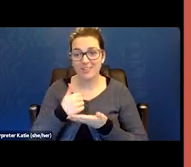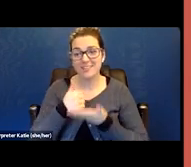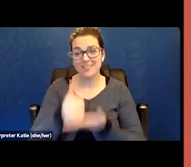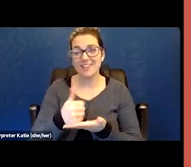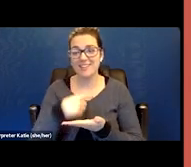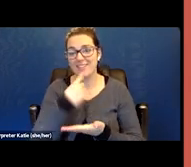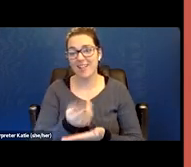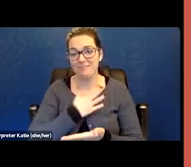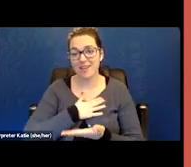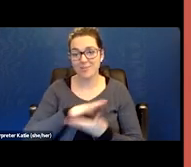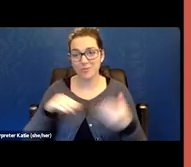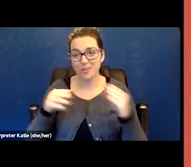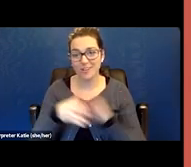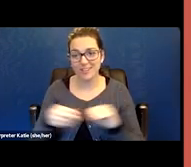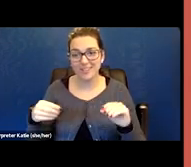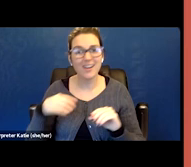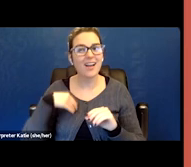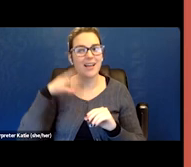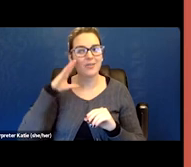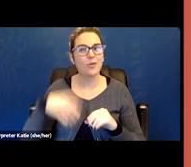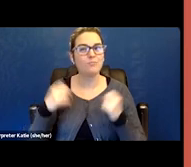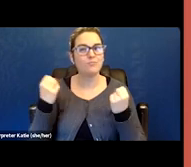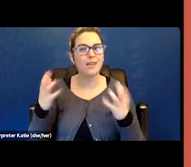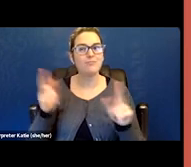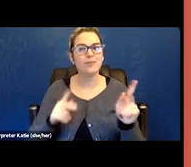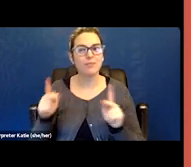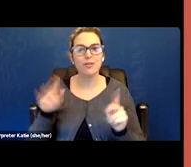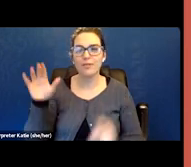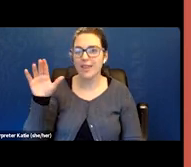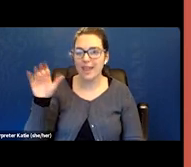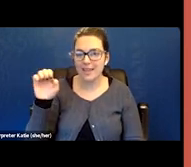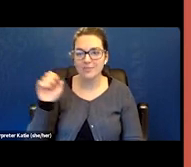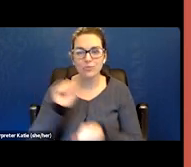as I know a lot of people, caseworkers, that they don't get to hear it.